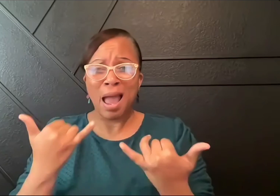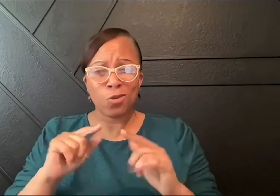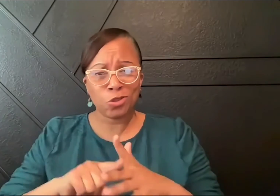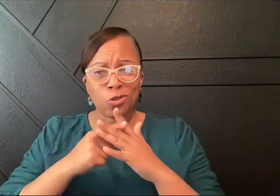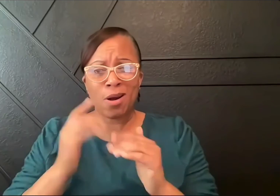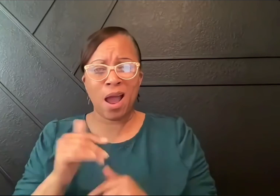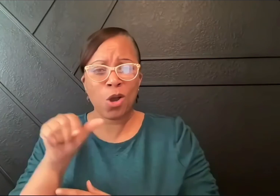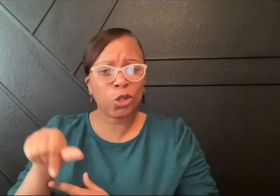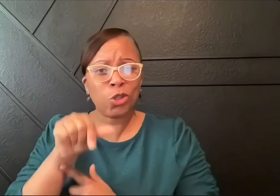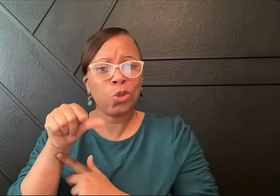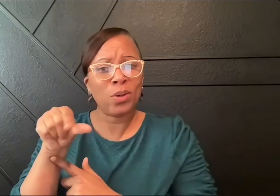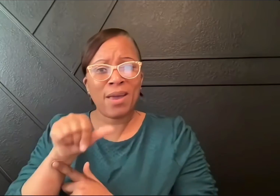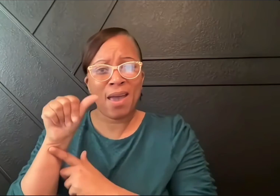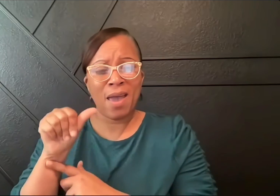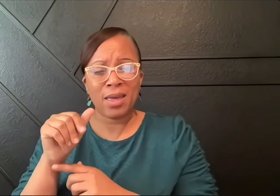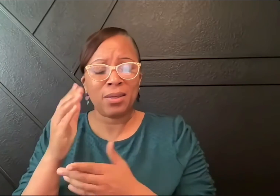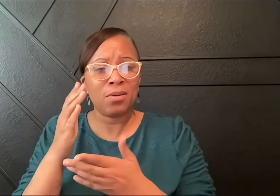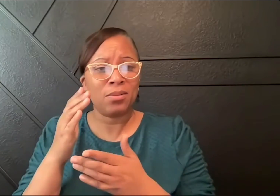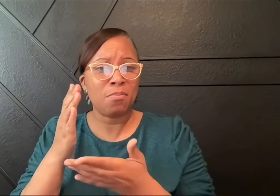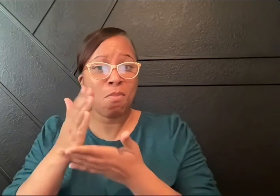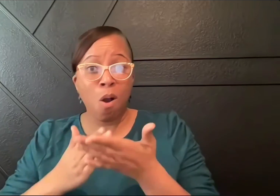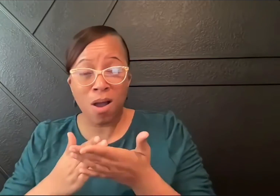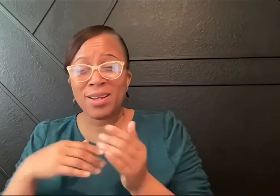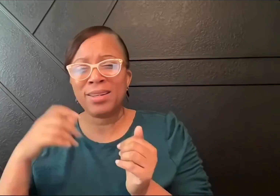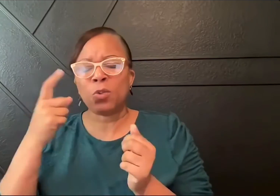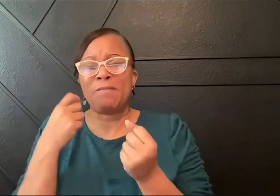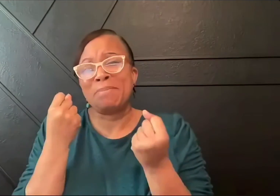Now we will start the Q&A portion.